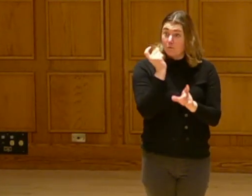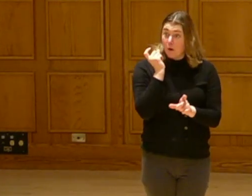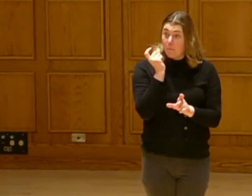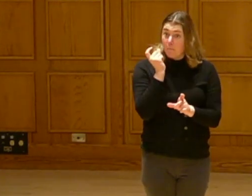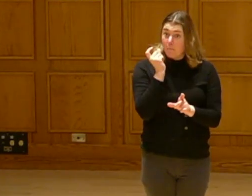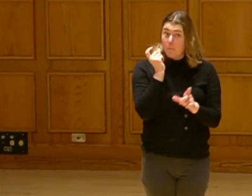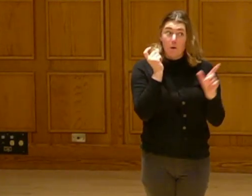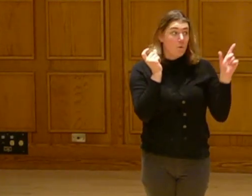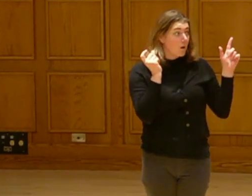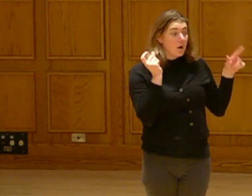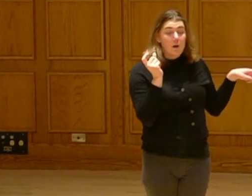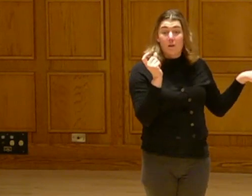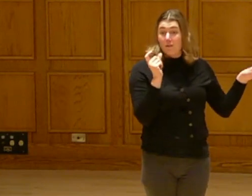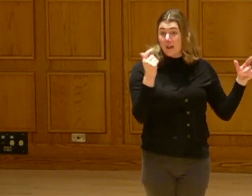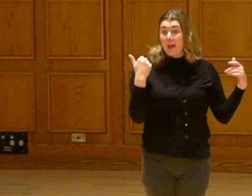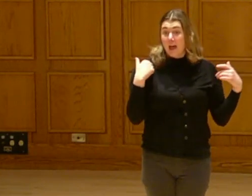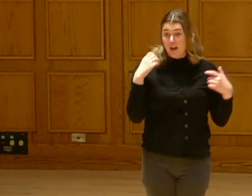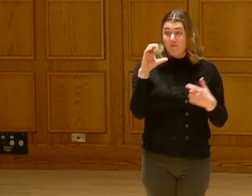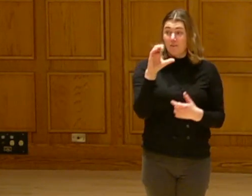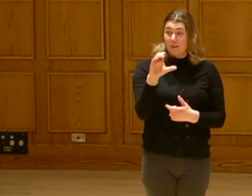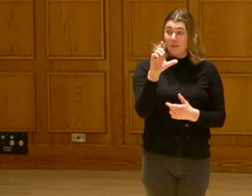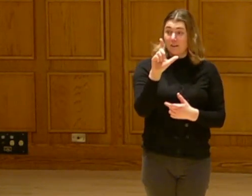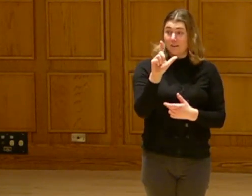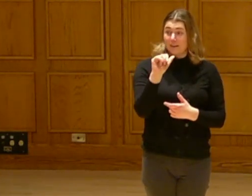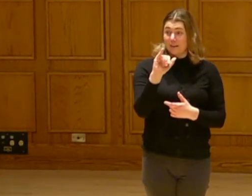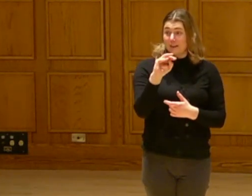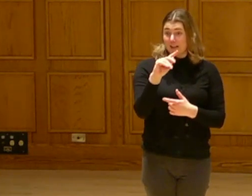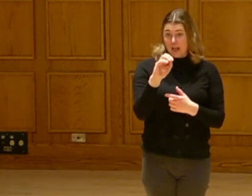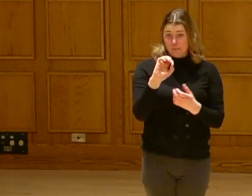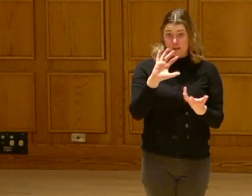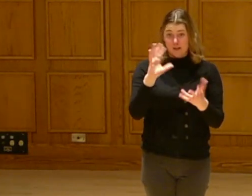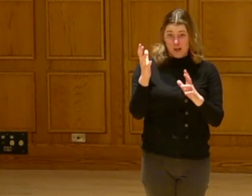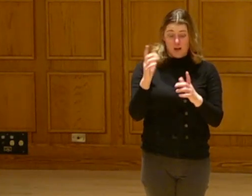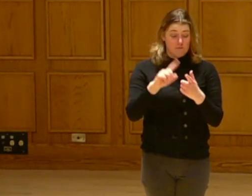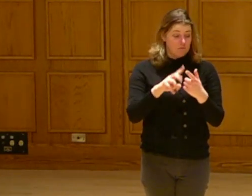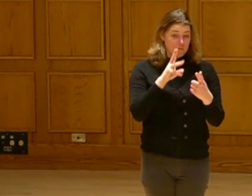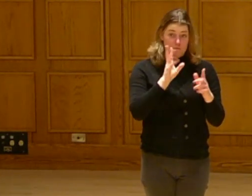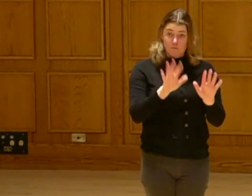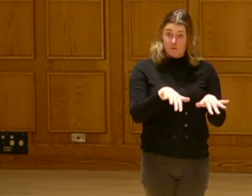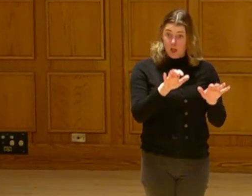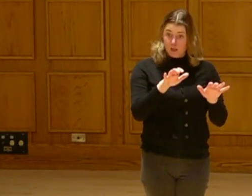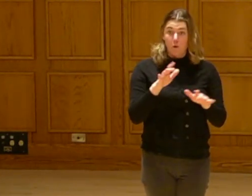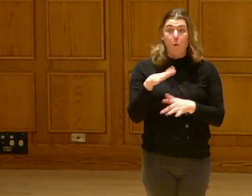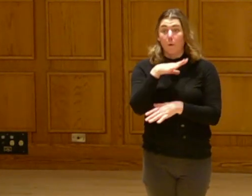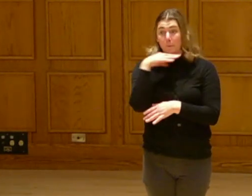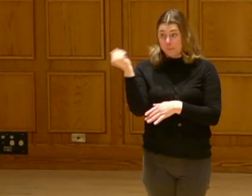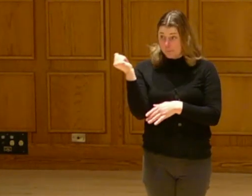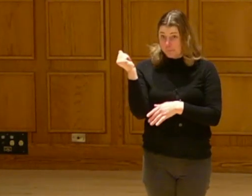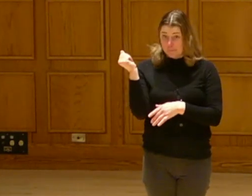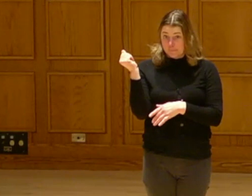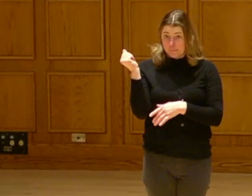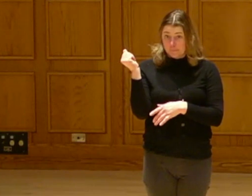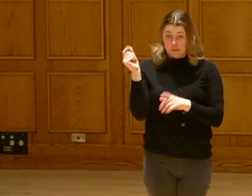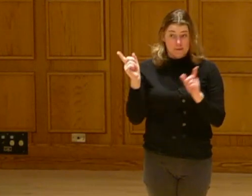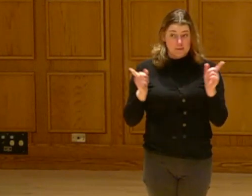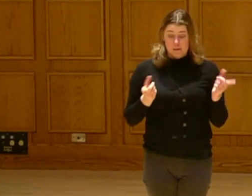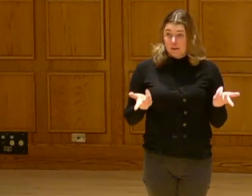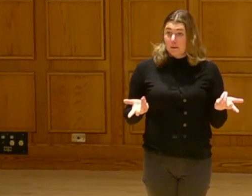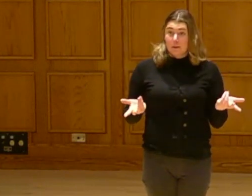The places in the country that the food is coming from are experiencing climate chaos. Whether it is flooding or a lack of water out in the west.